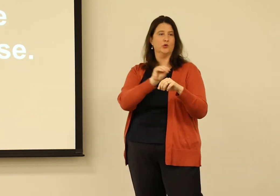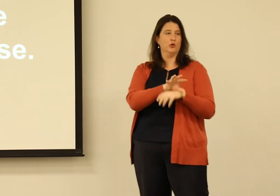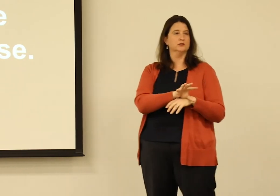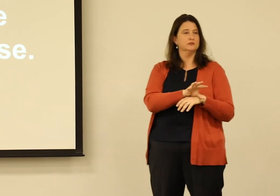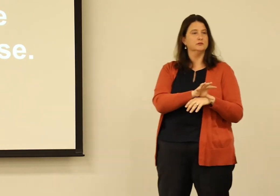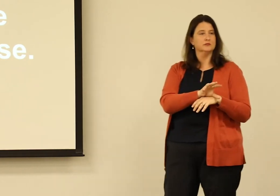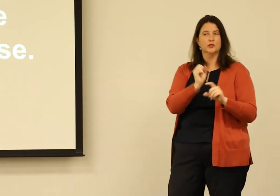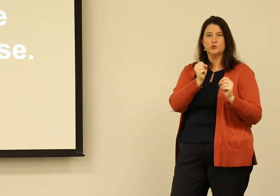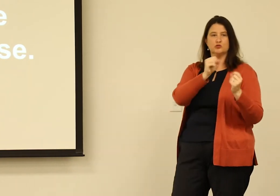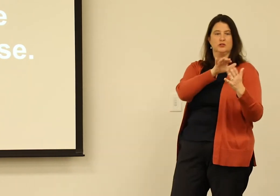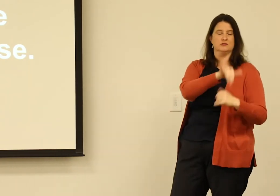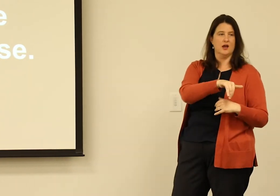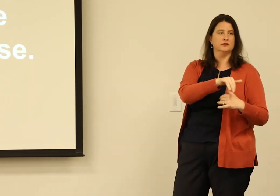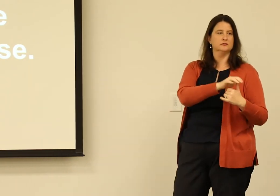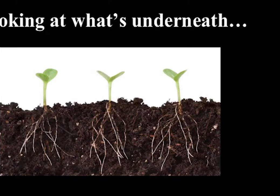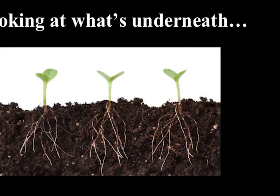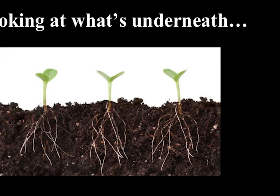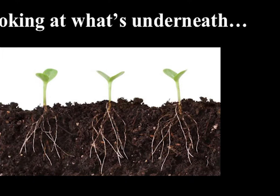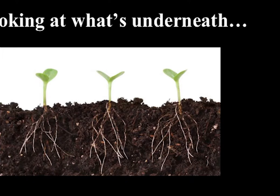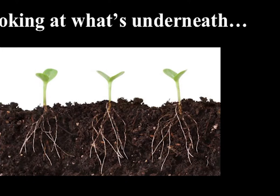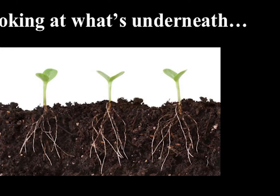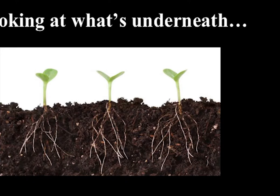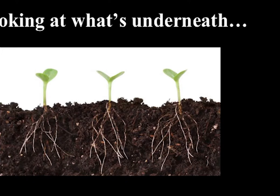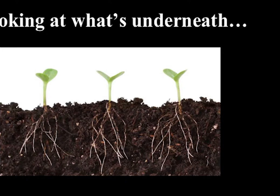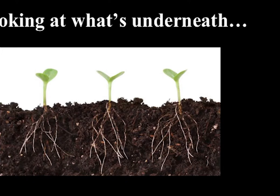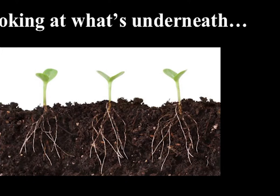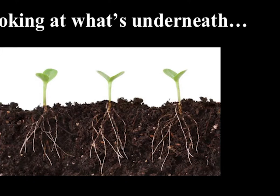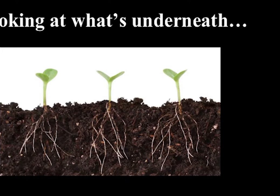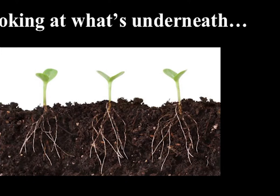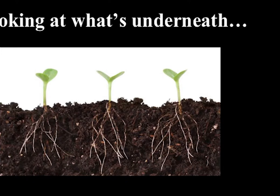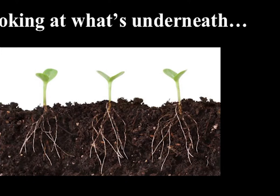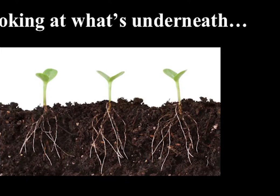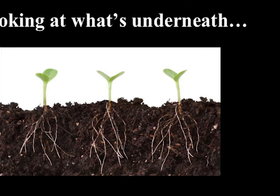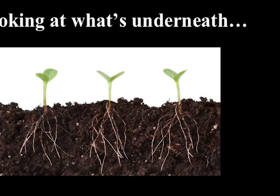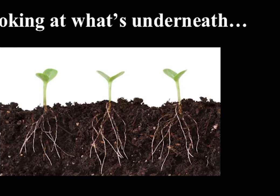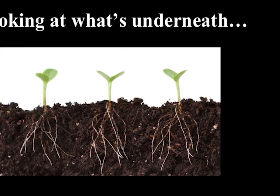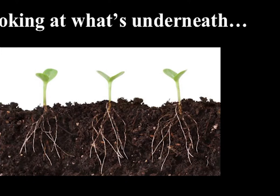actions to not just the outcomes but the causes and how we can address those.